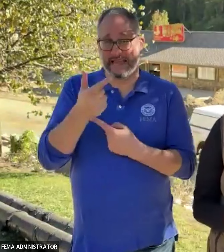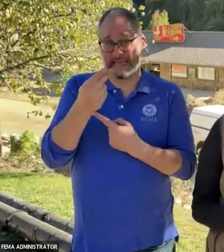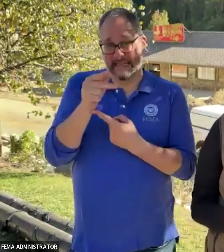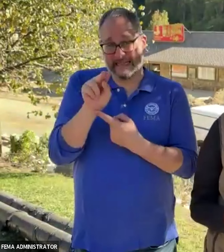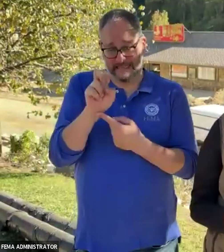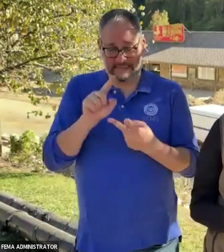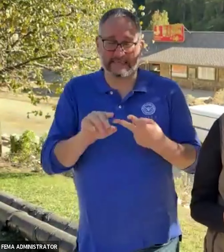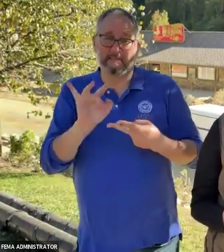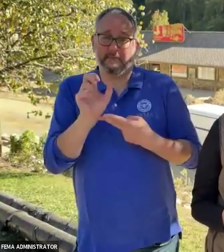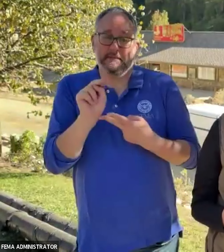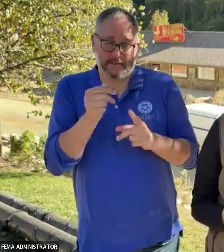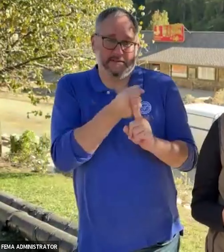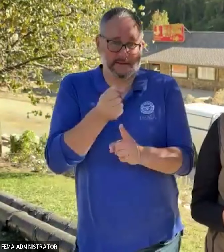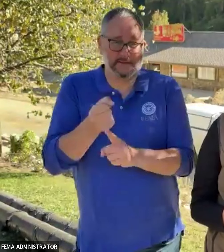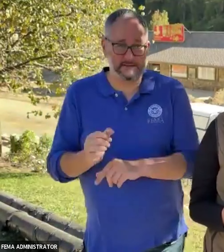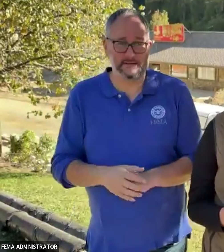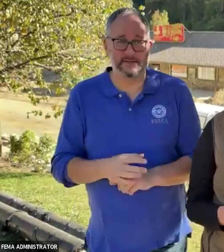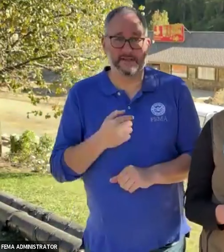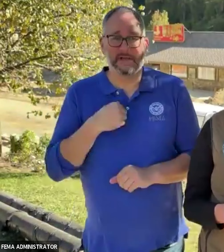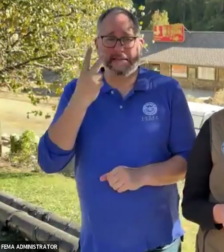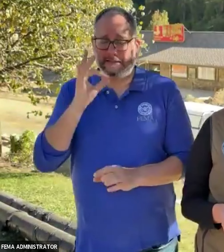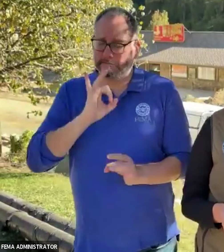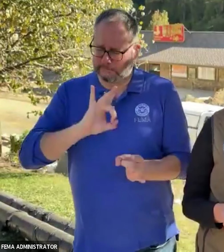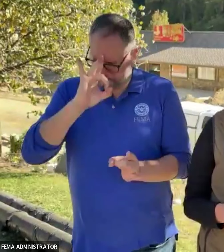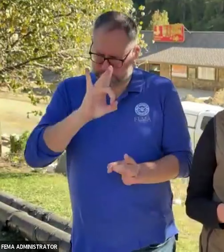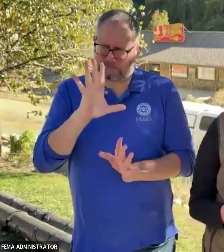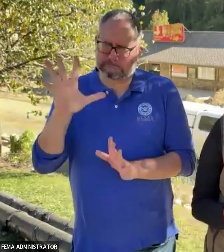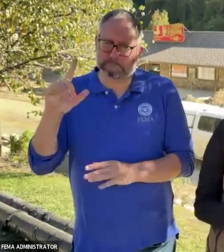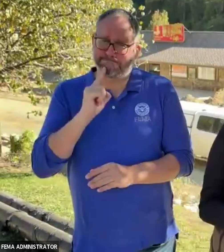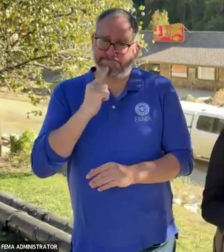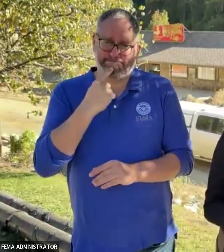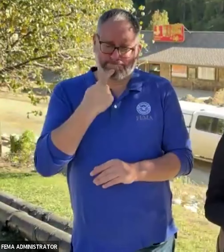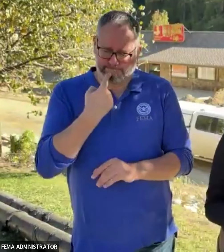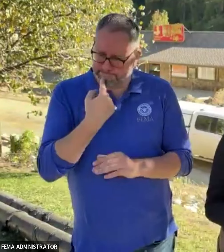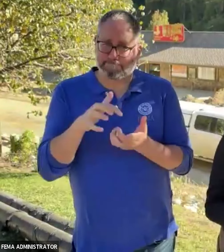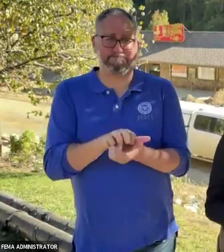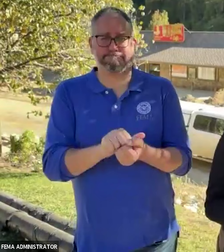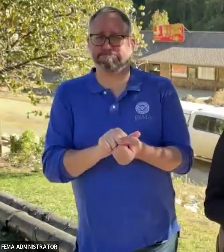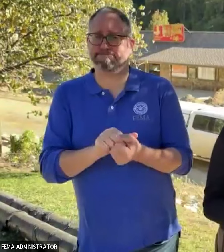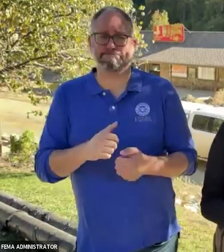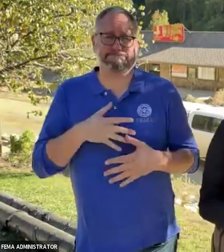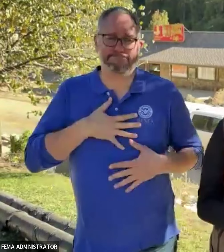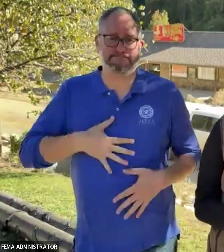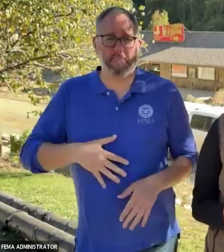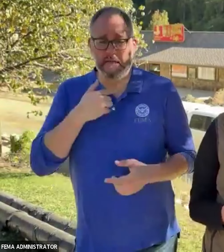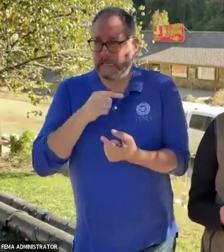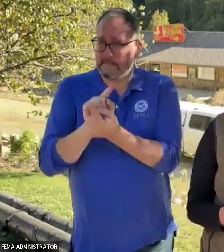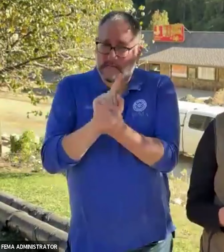I've seen catastrophic and heartbreaking damage. I have met with survivors. I have heard their stories.